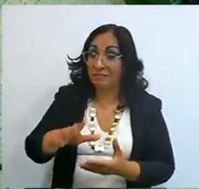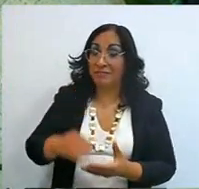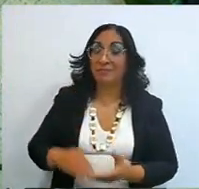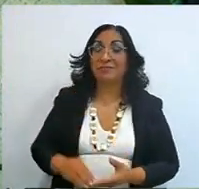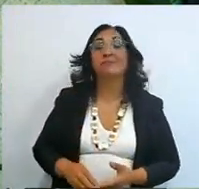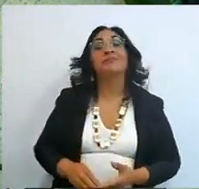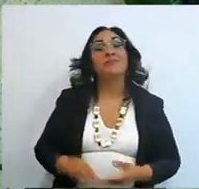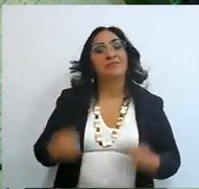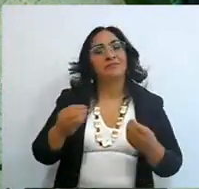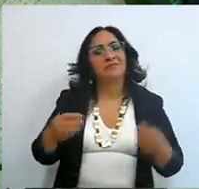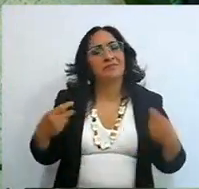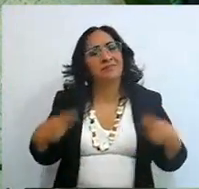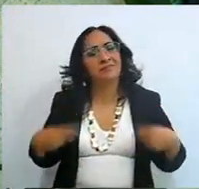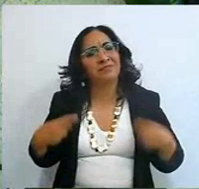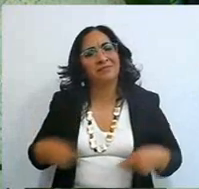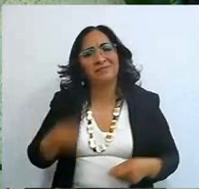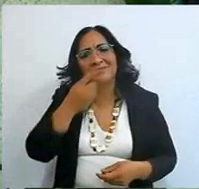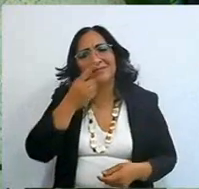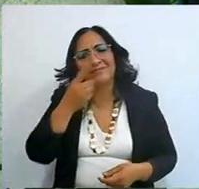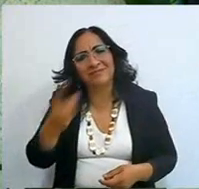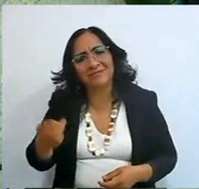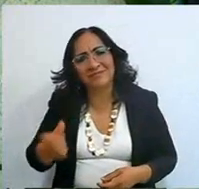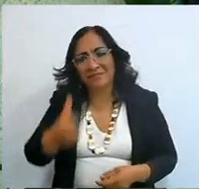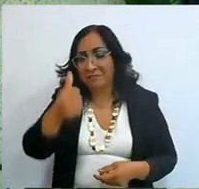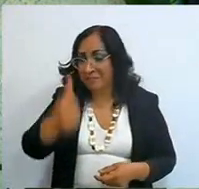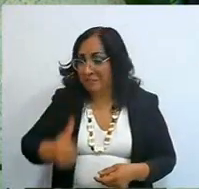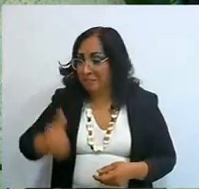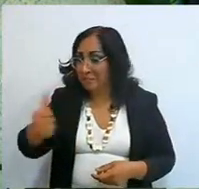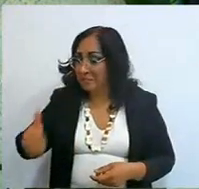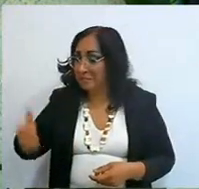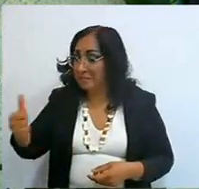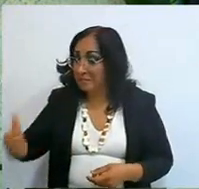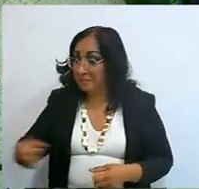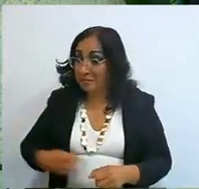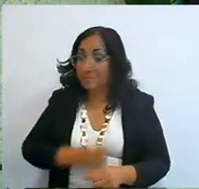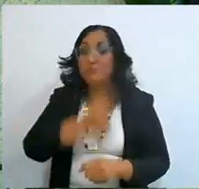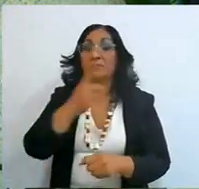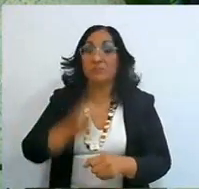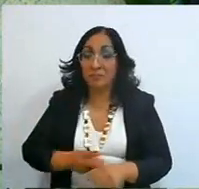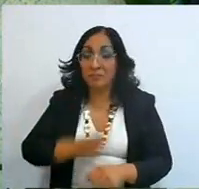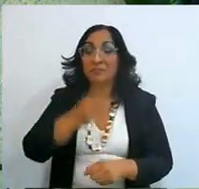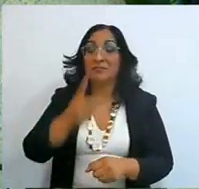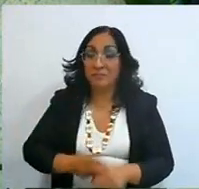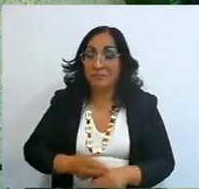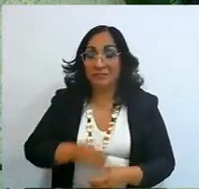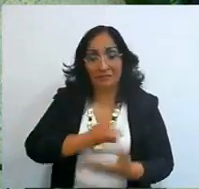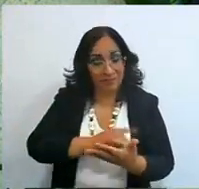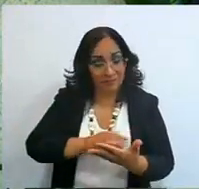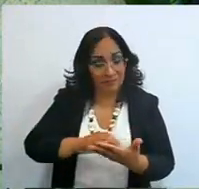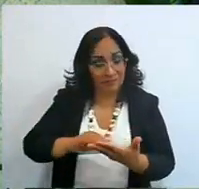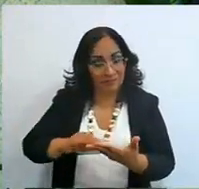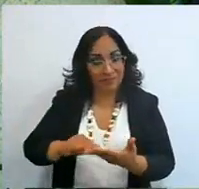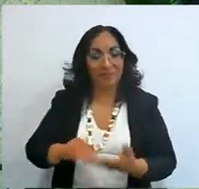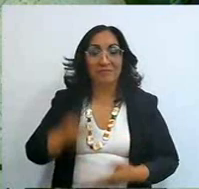many people say, every day I read part of that Psalm and God speaks to me directly,